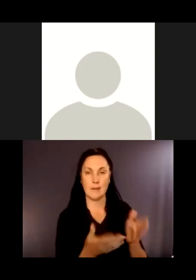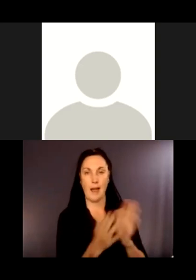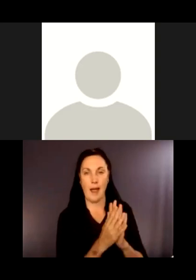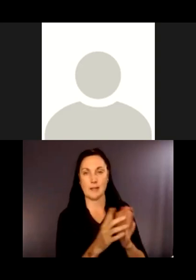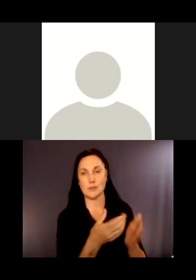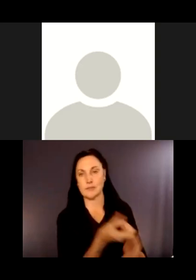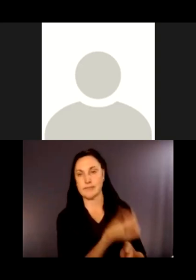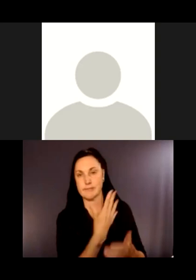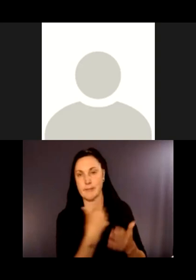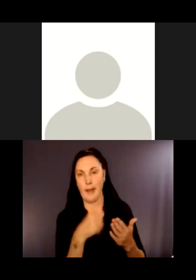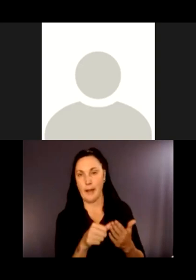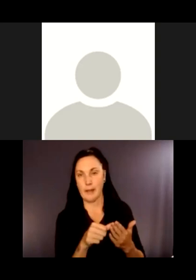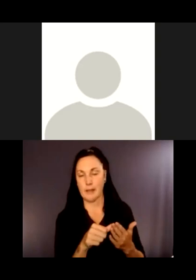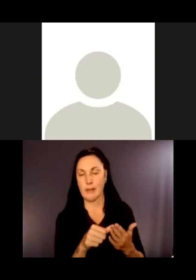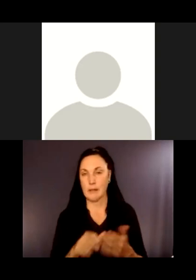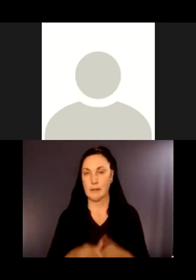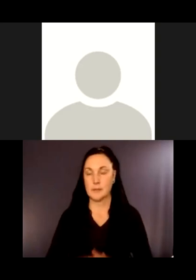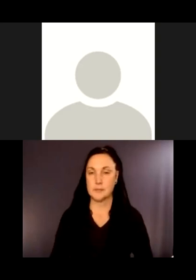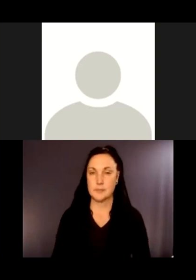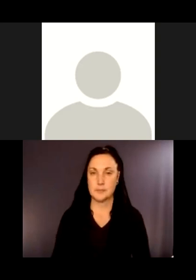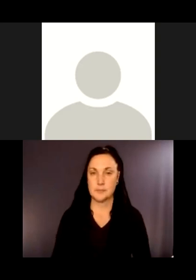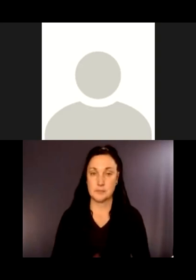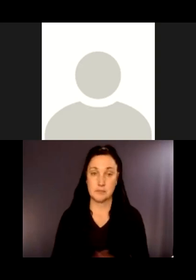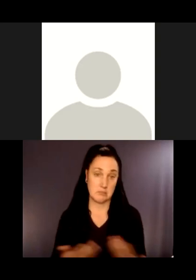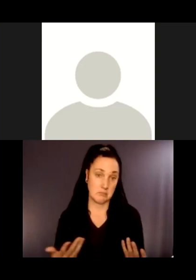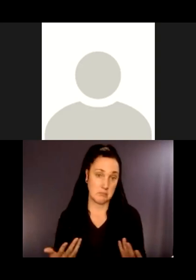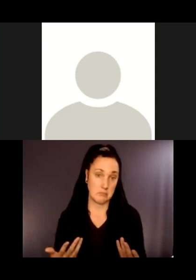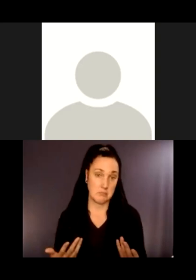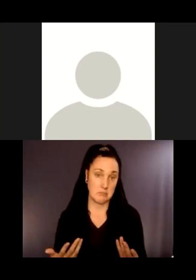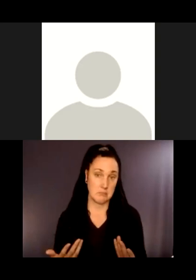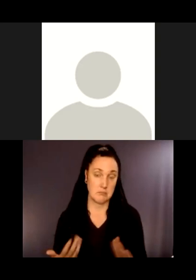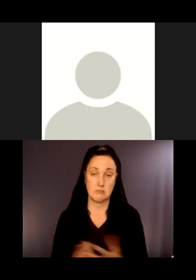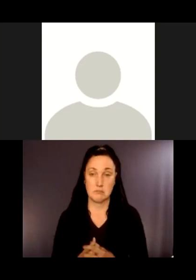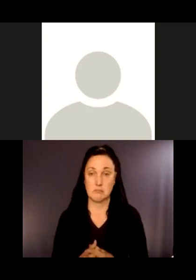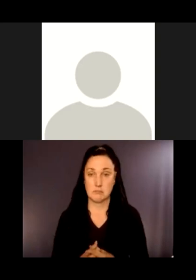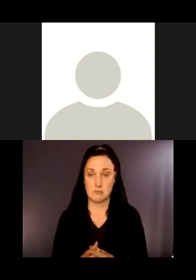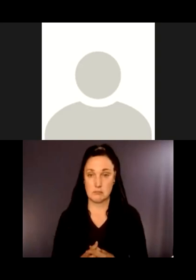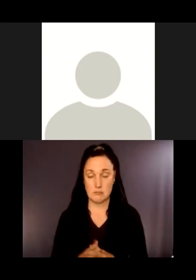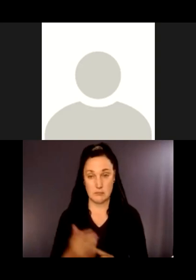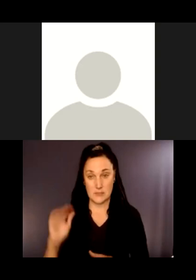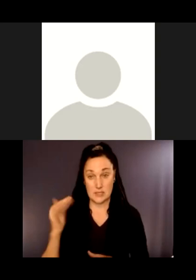using the trail.